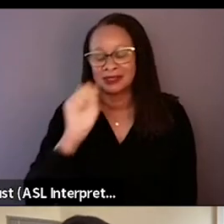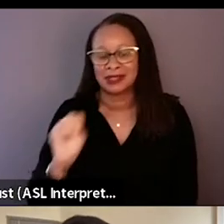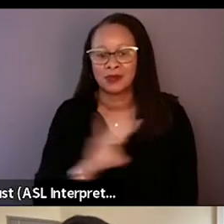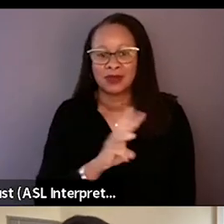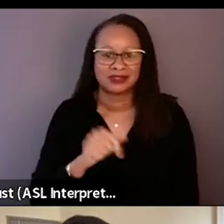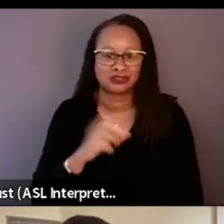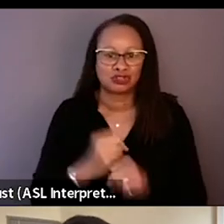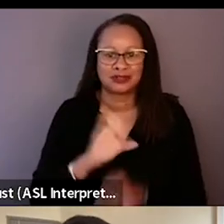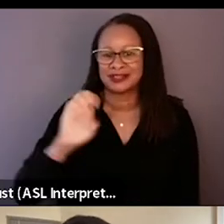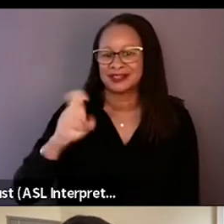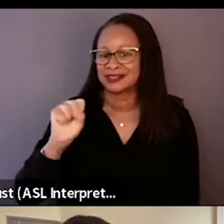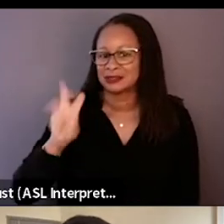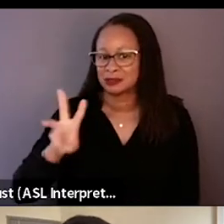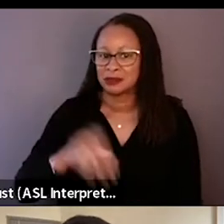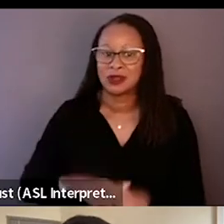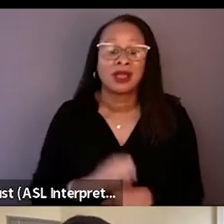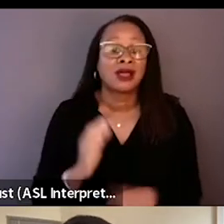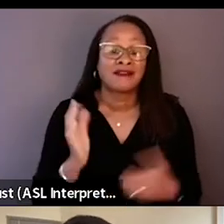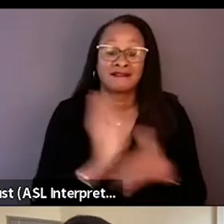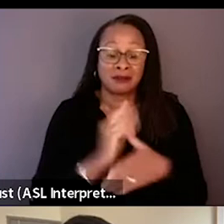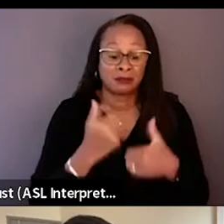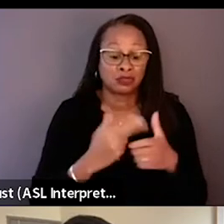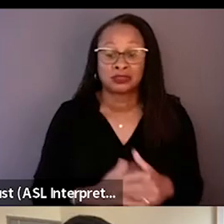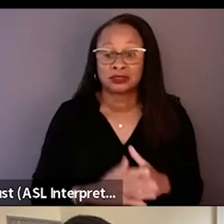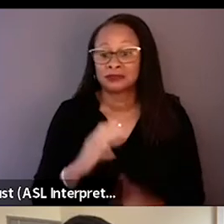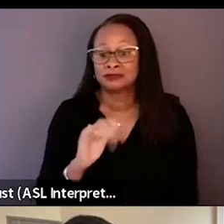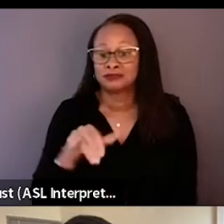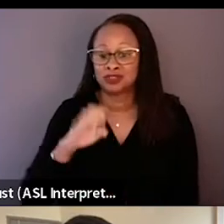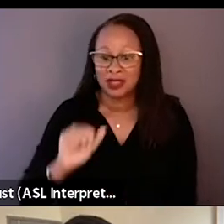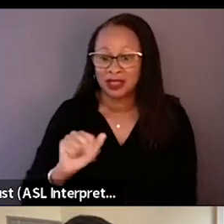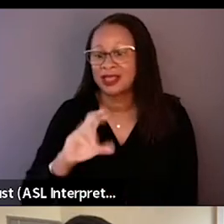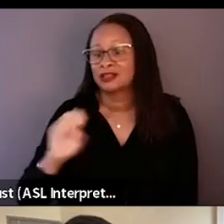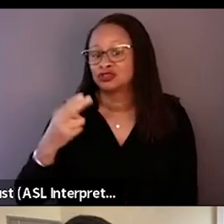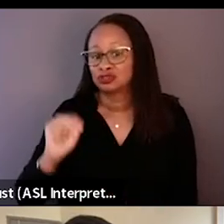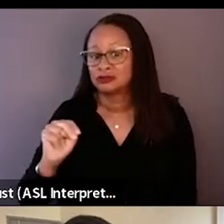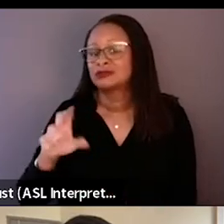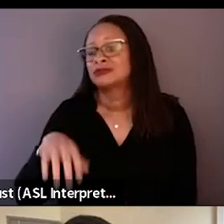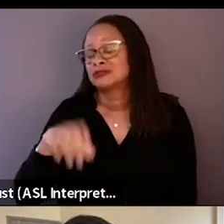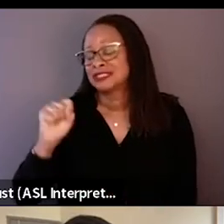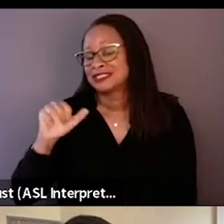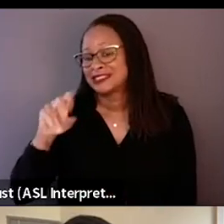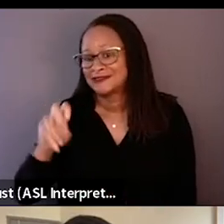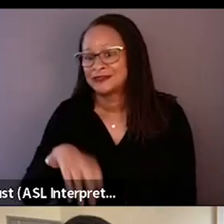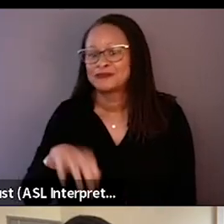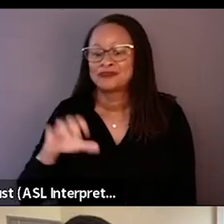and film participants and family members, Jaclyn Siev, Chun, and Rachel Siev. Chun. Excuse me.